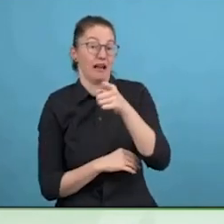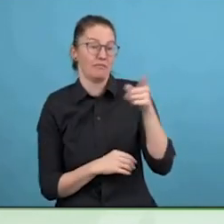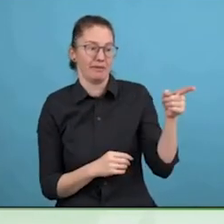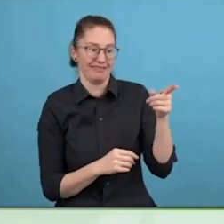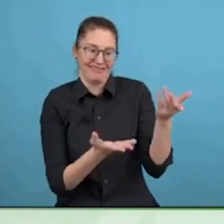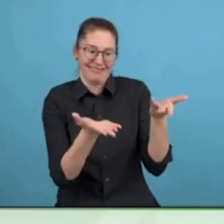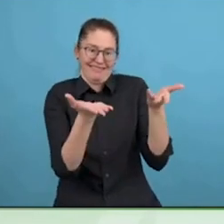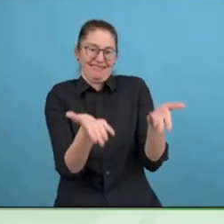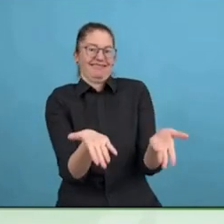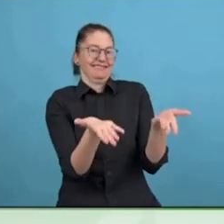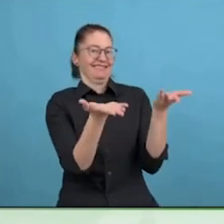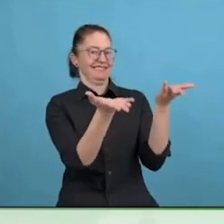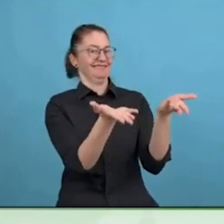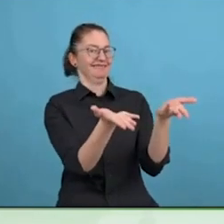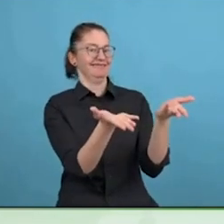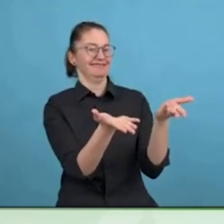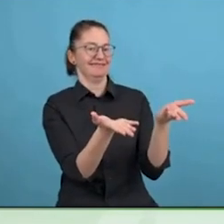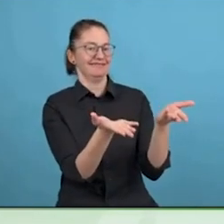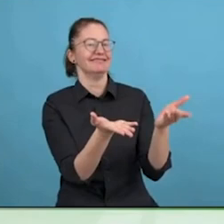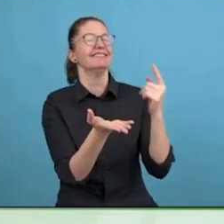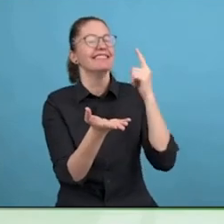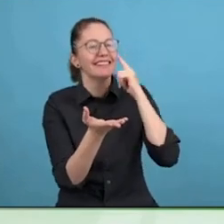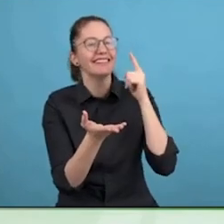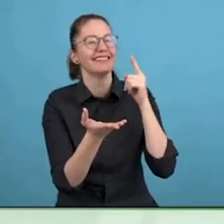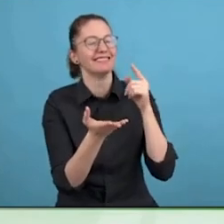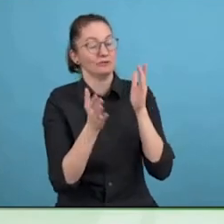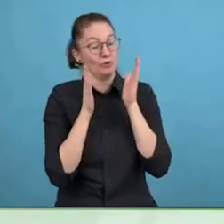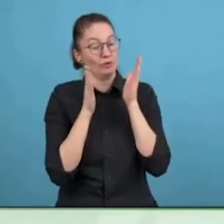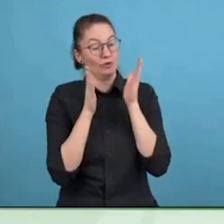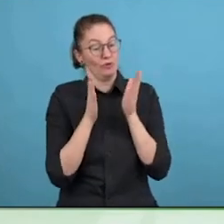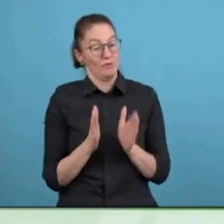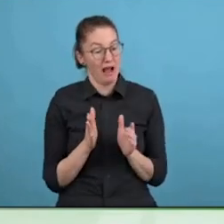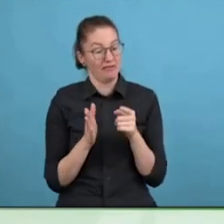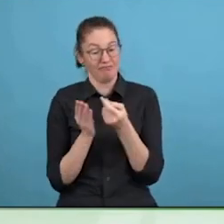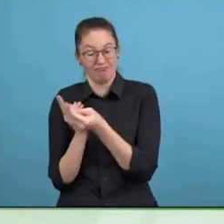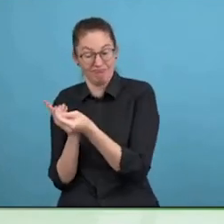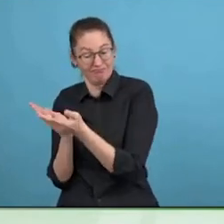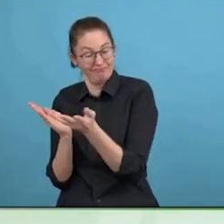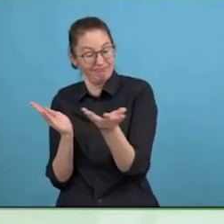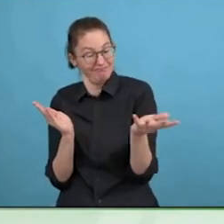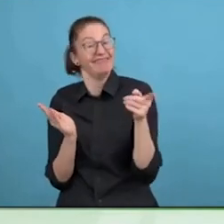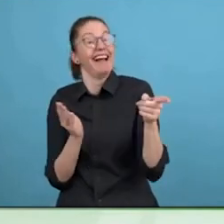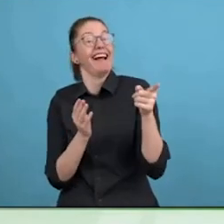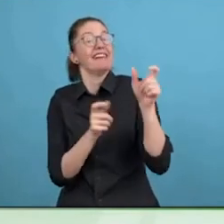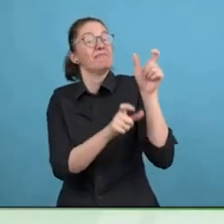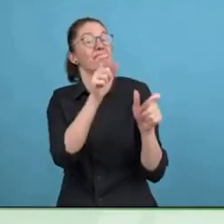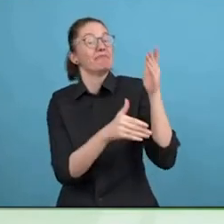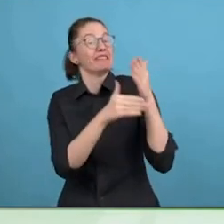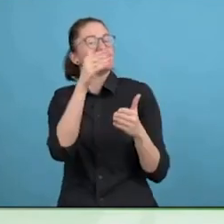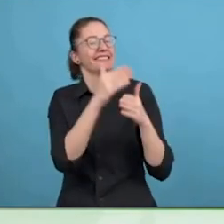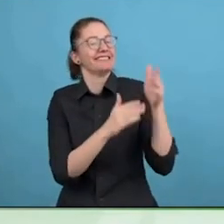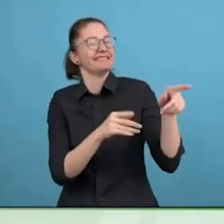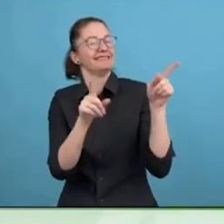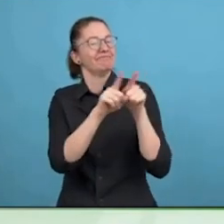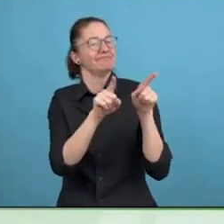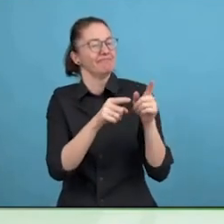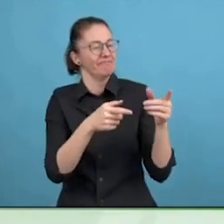amazed when a person with disability, we need to look at that.